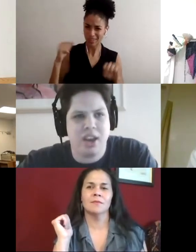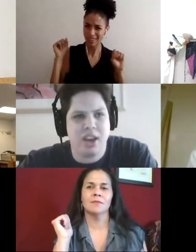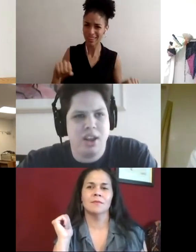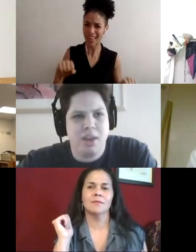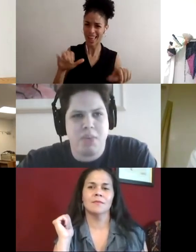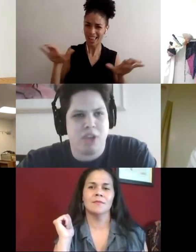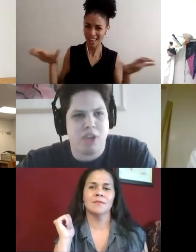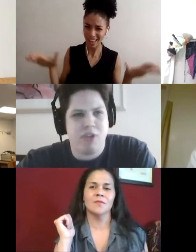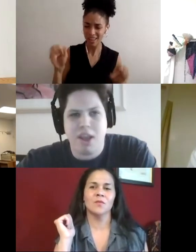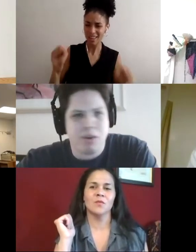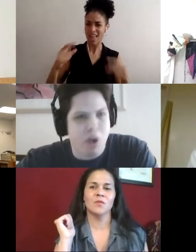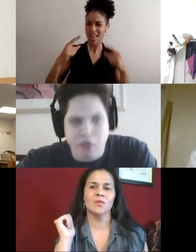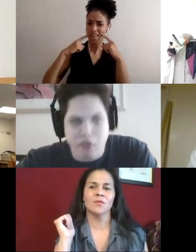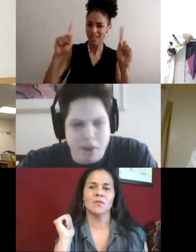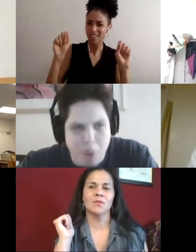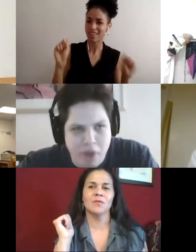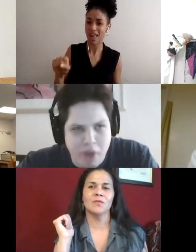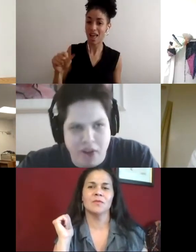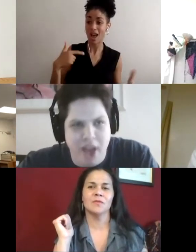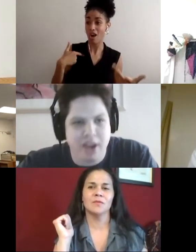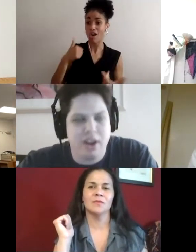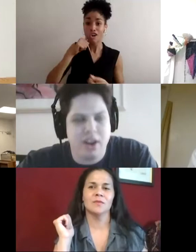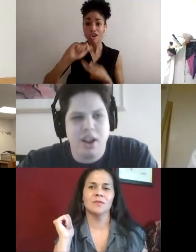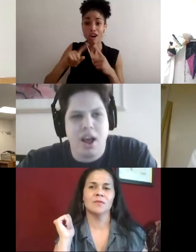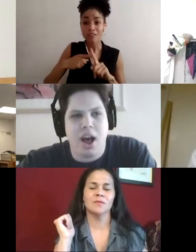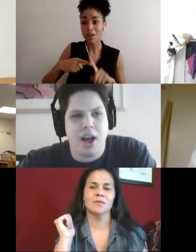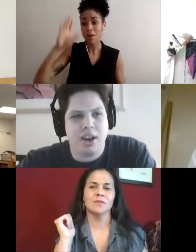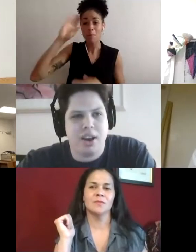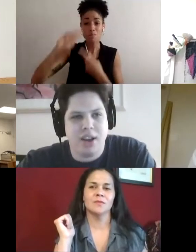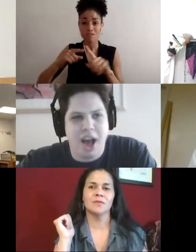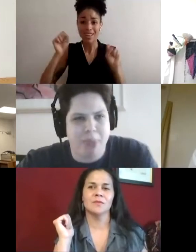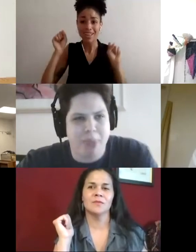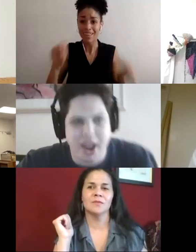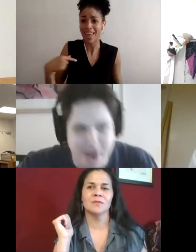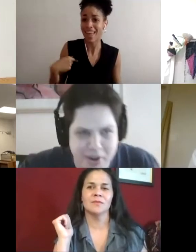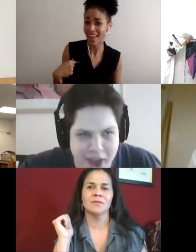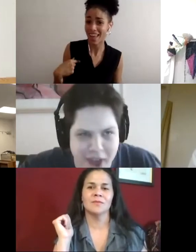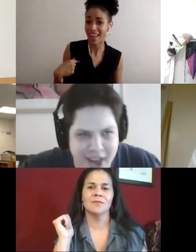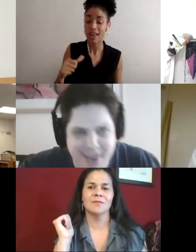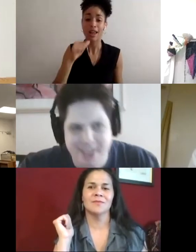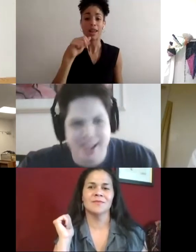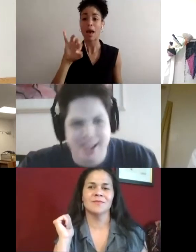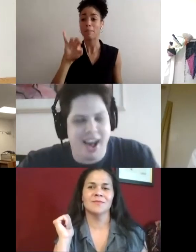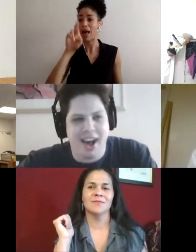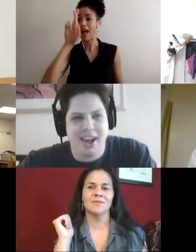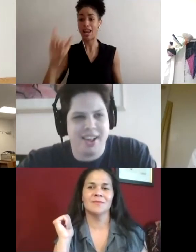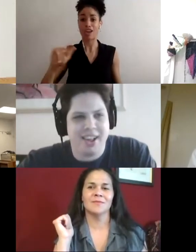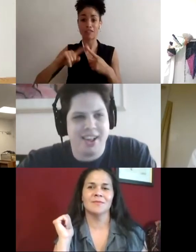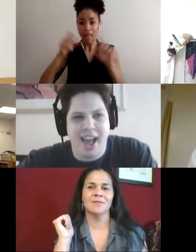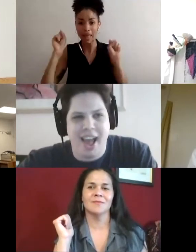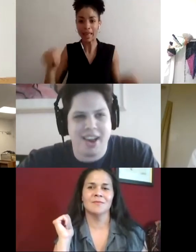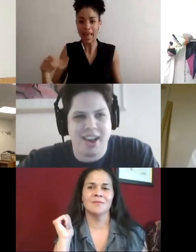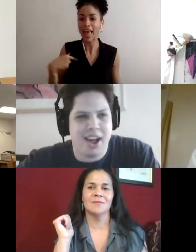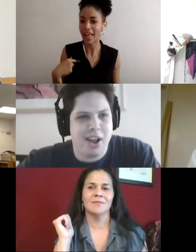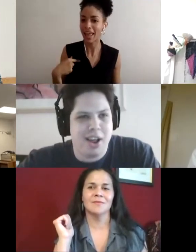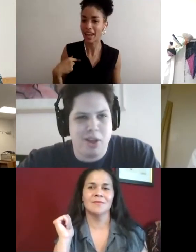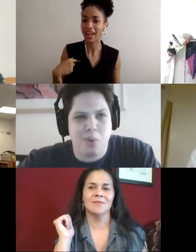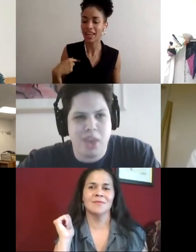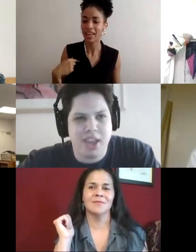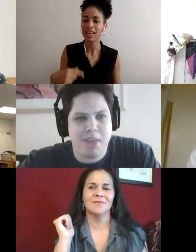be a great girlfriend, boyfriend, a non-binary friend, and that we can be